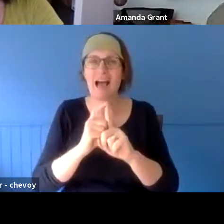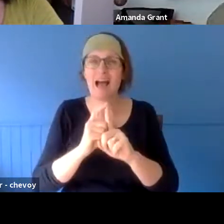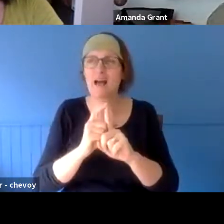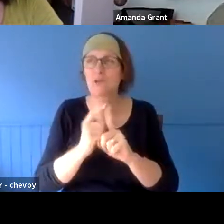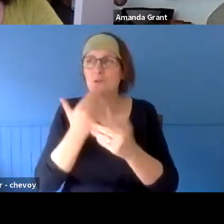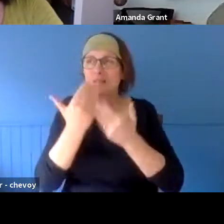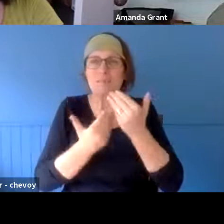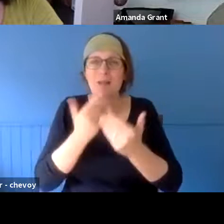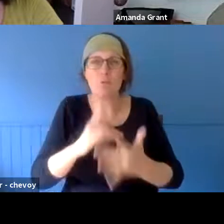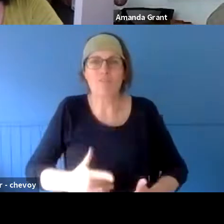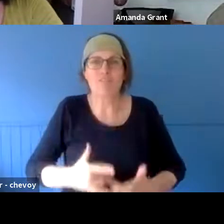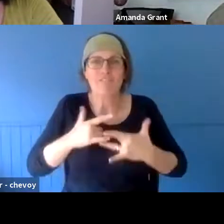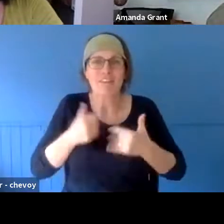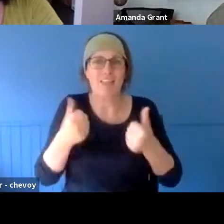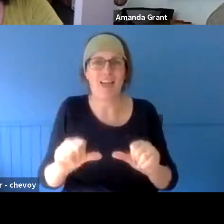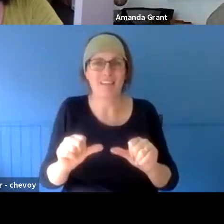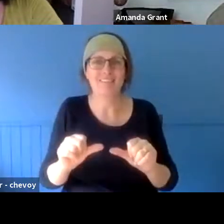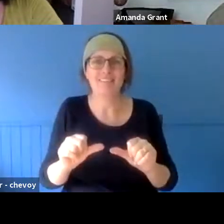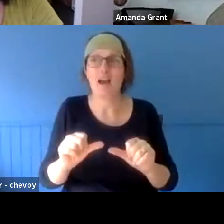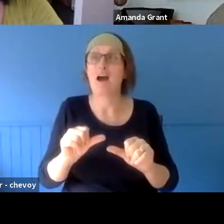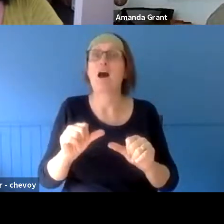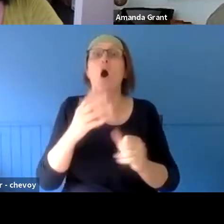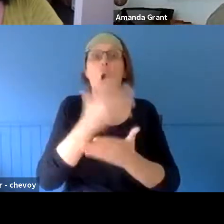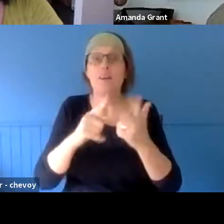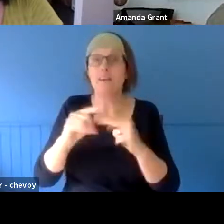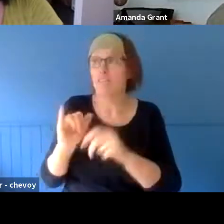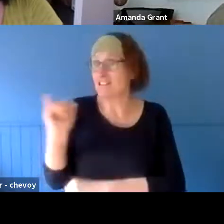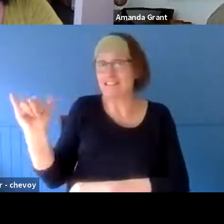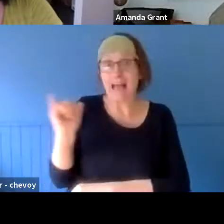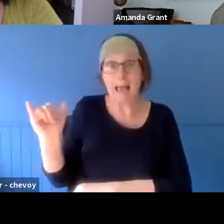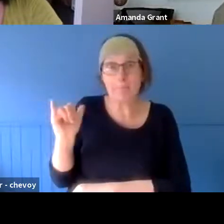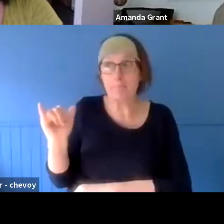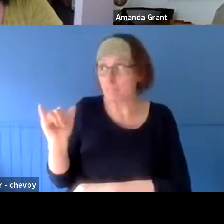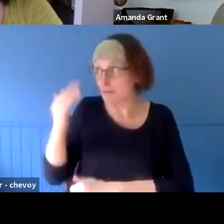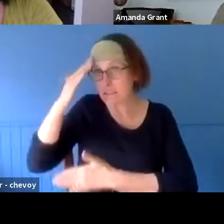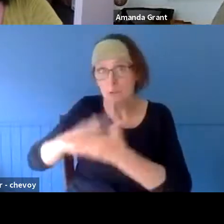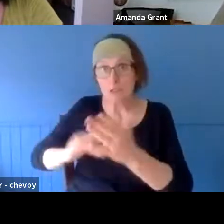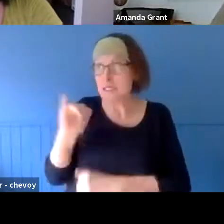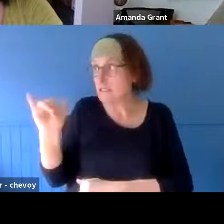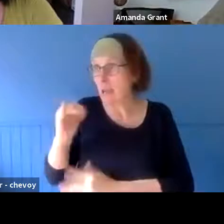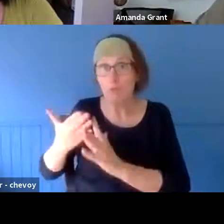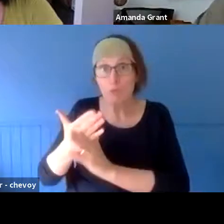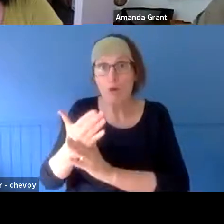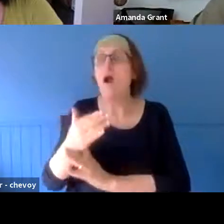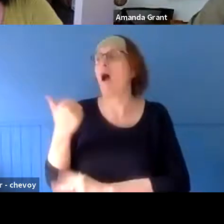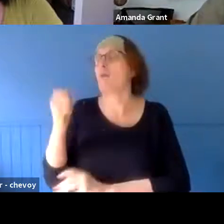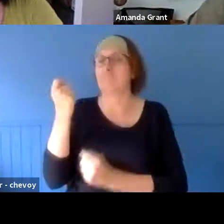like, unless you experienced it. So we find ourselves, for the first probably 18 months, very clearly - it was very difficult to focus on